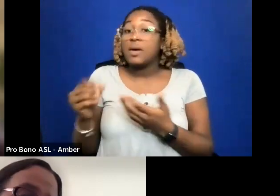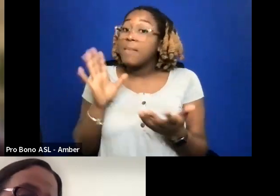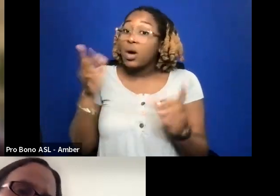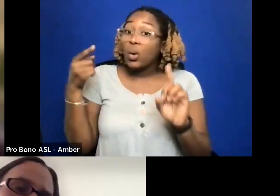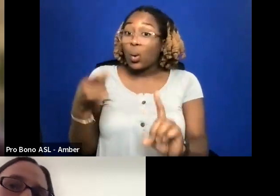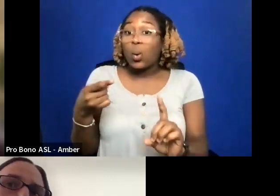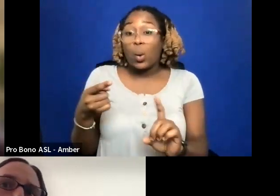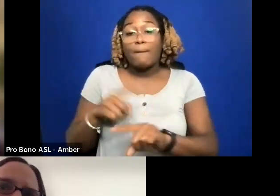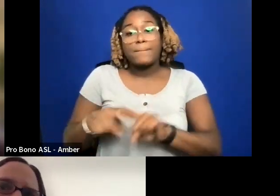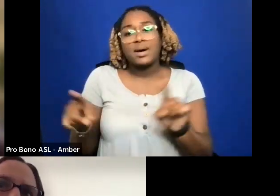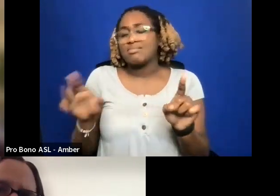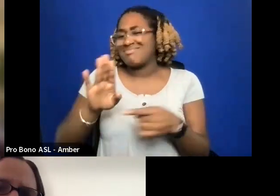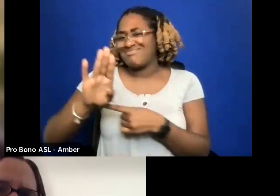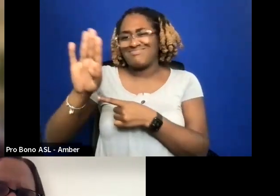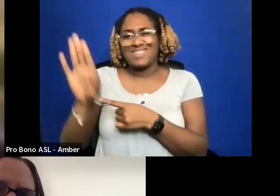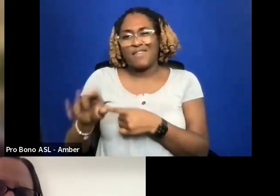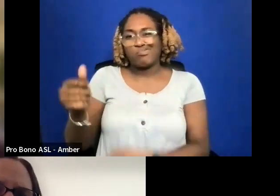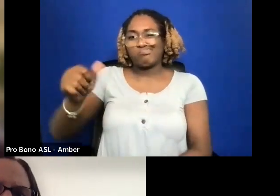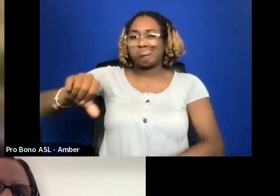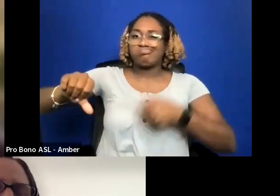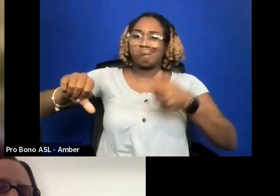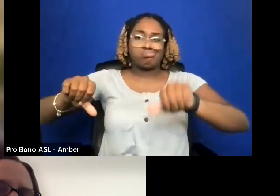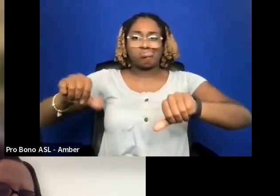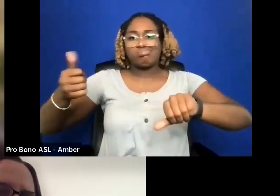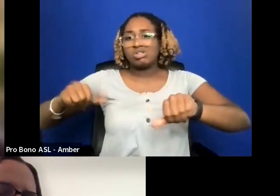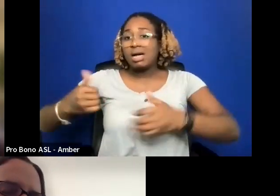YES, I WOULD NEVER TURN DOWN HELPING A FILMMAKER OUT.